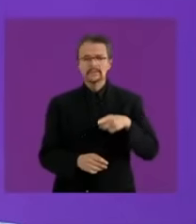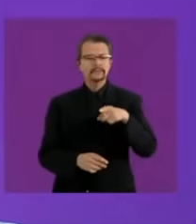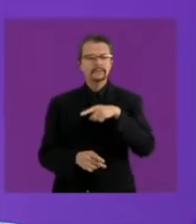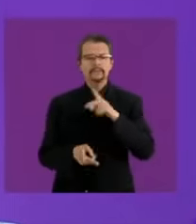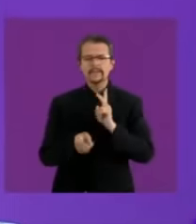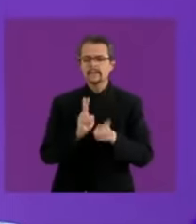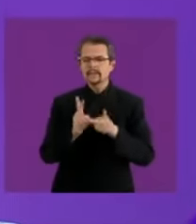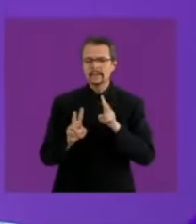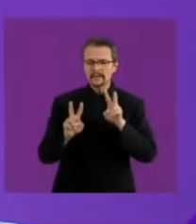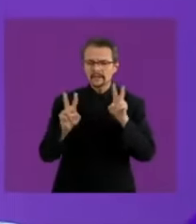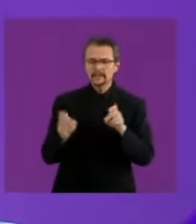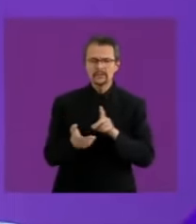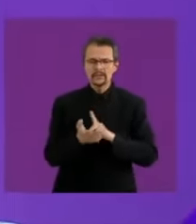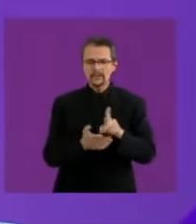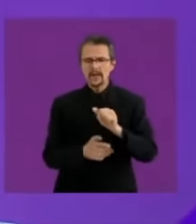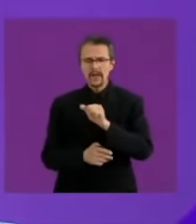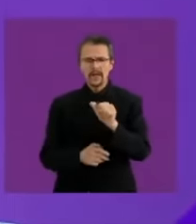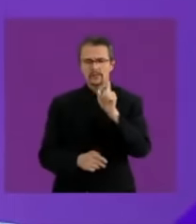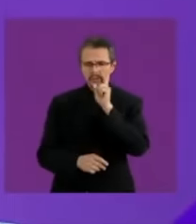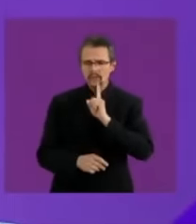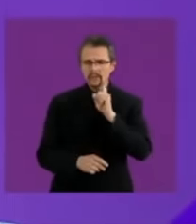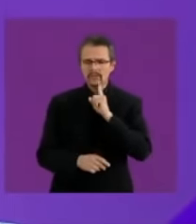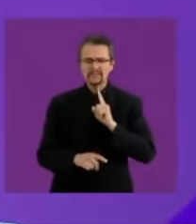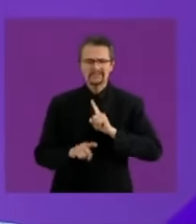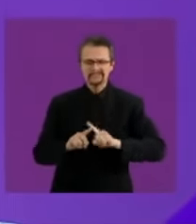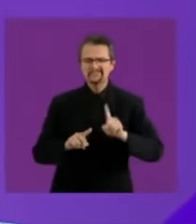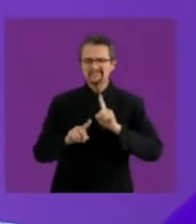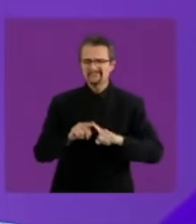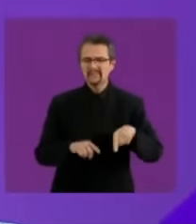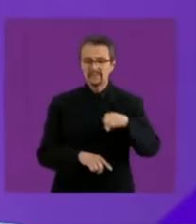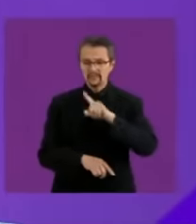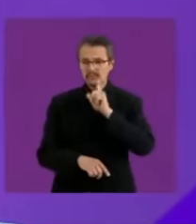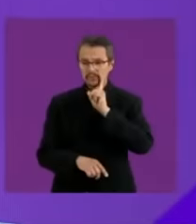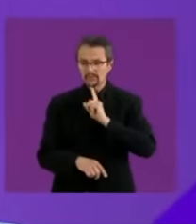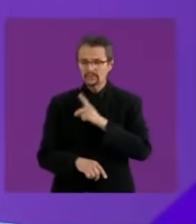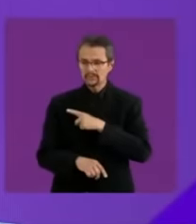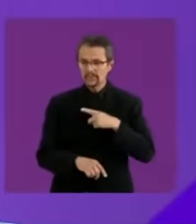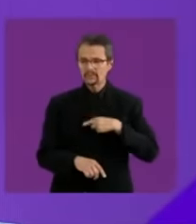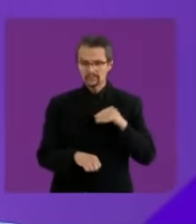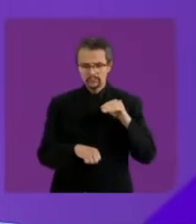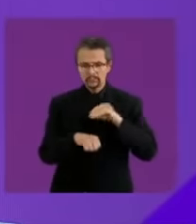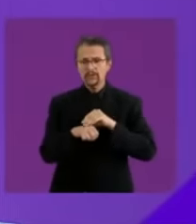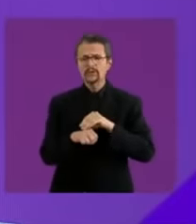women, women, what they actually require is a National Care System, what we need